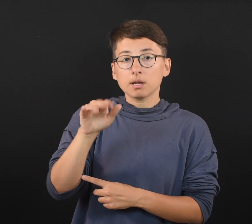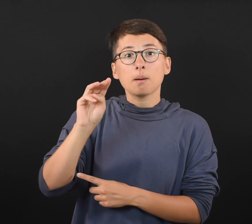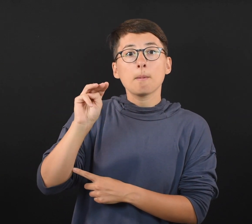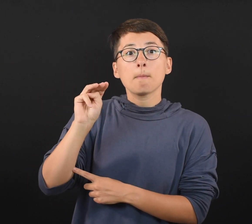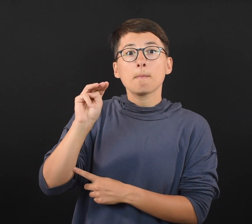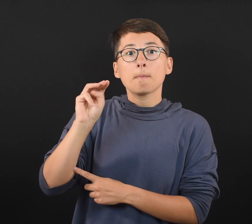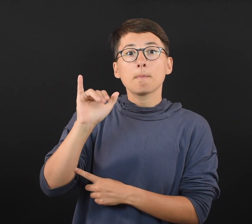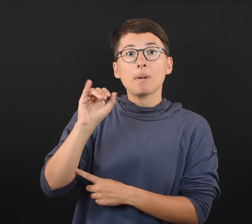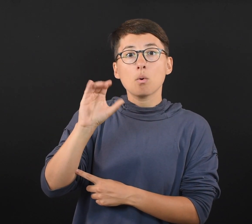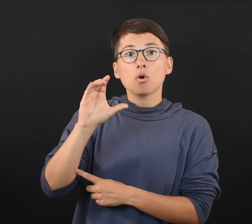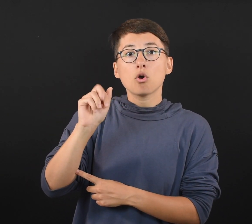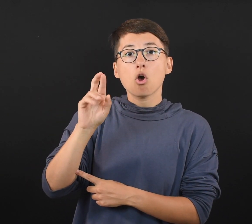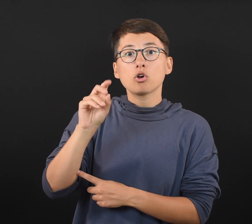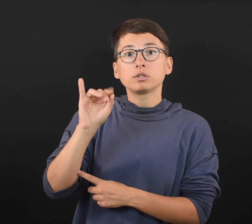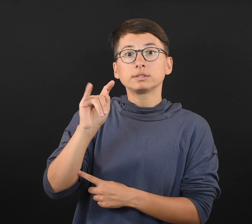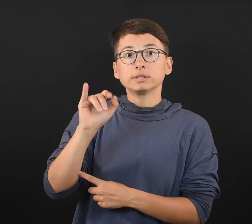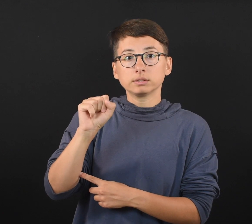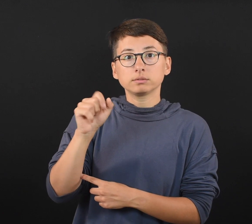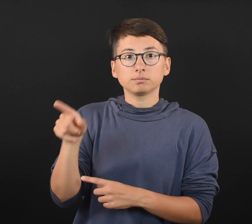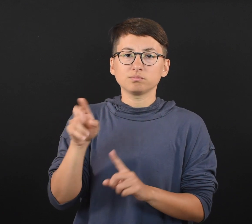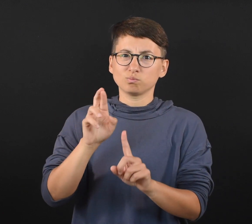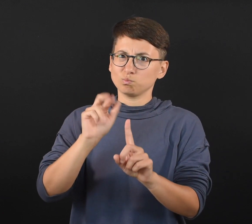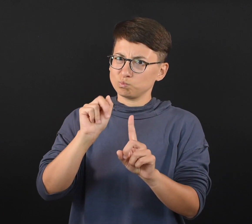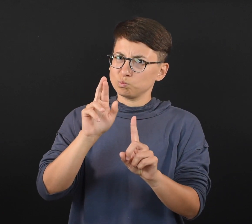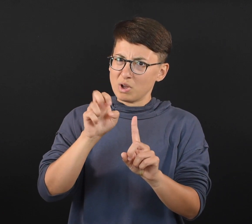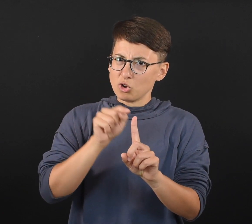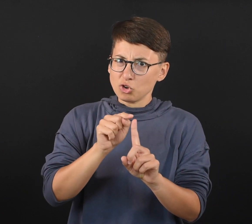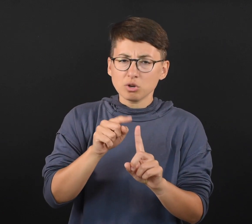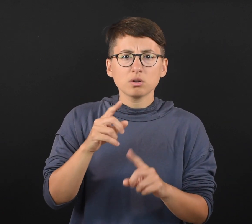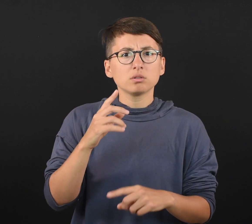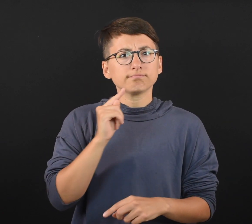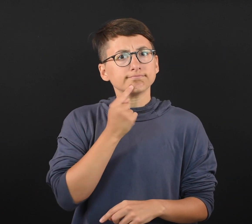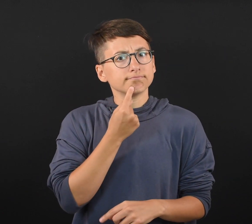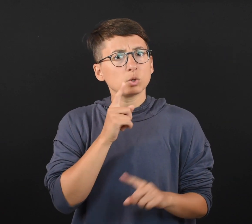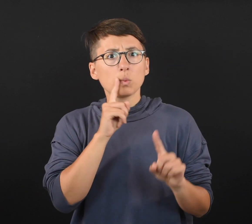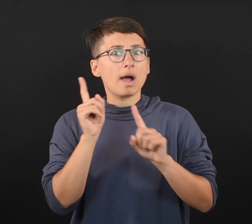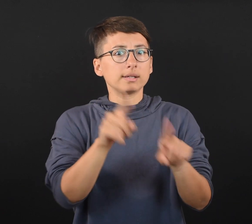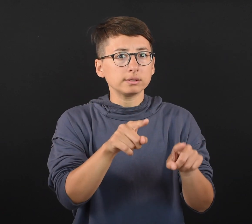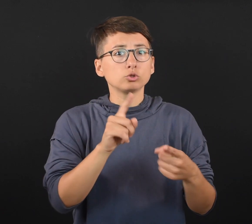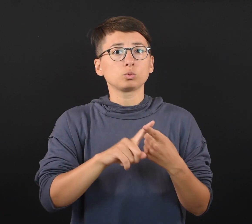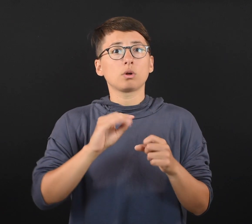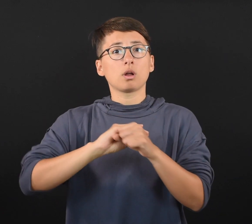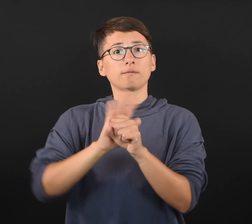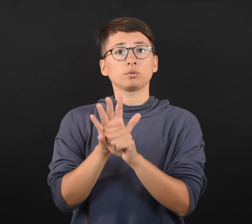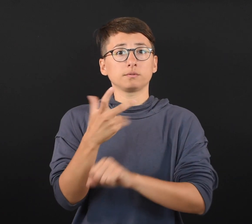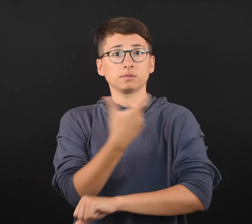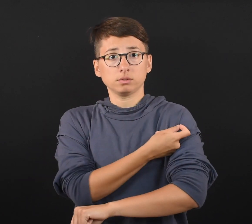myocarditis as a rare adverse reaction to being vaccinated for COVID-19.